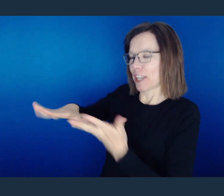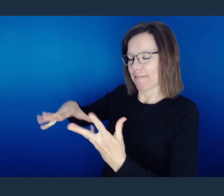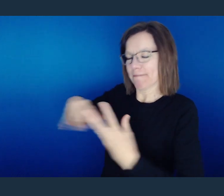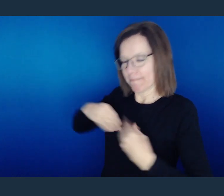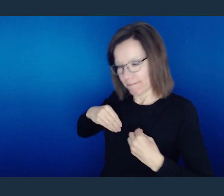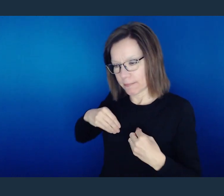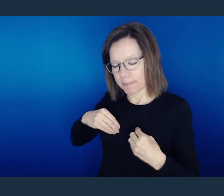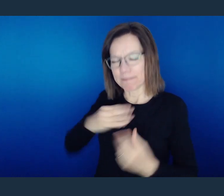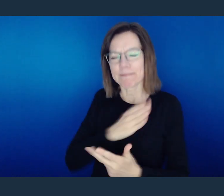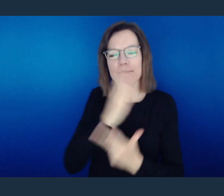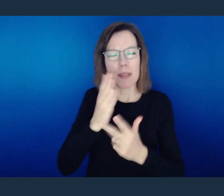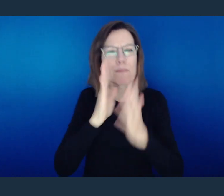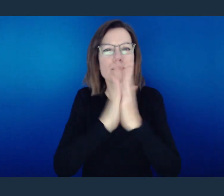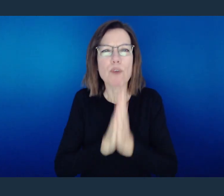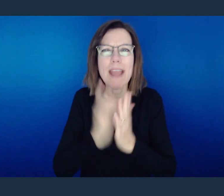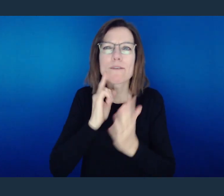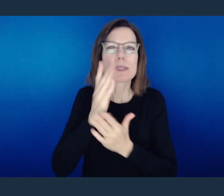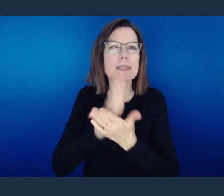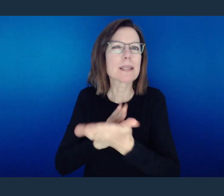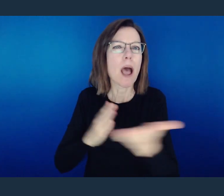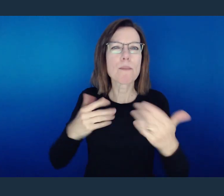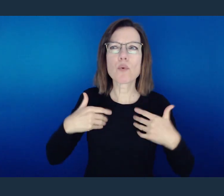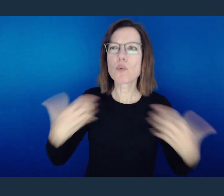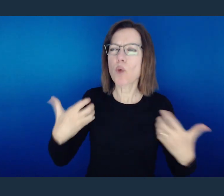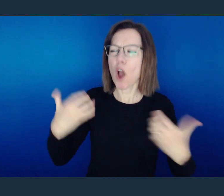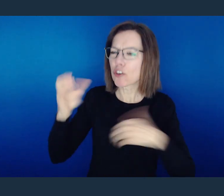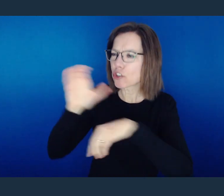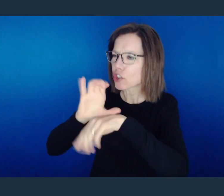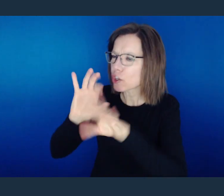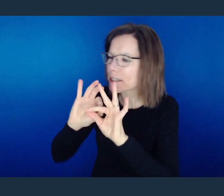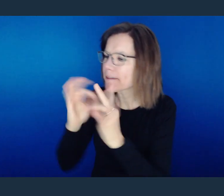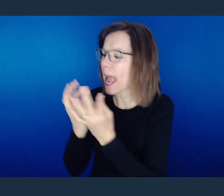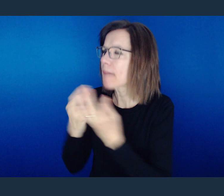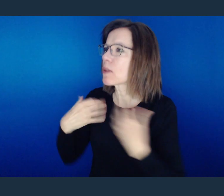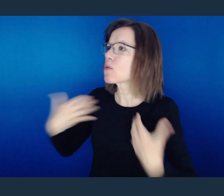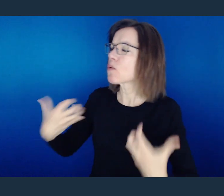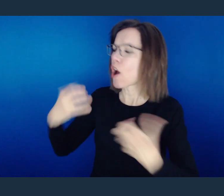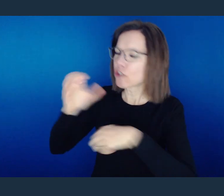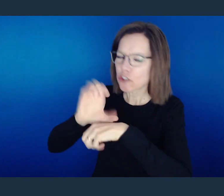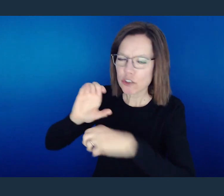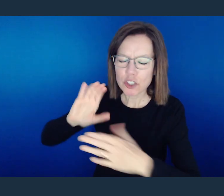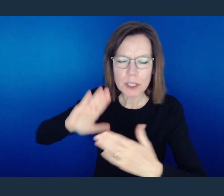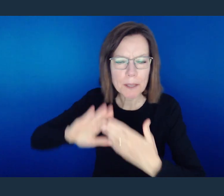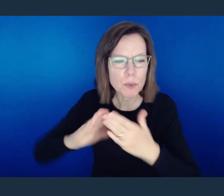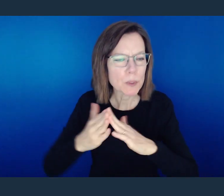And Lord, I pray for those who are seeking a church family and community, much like all